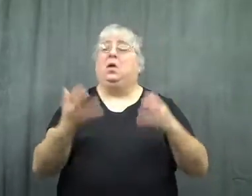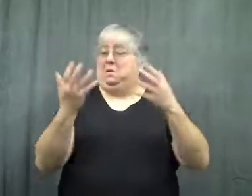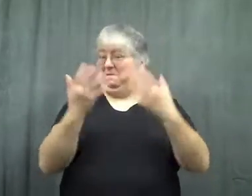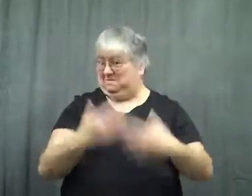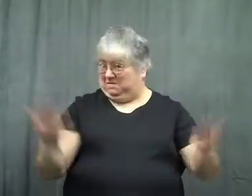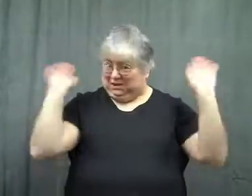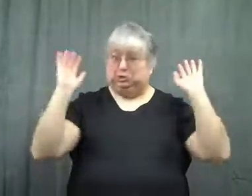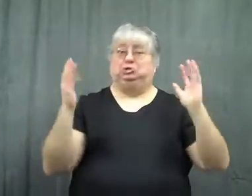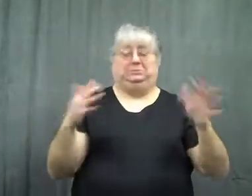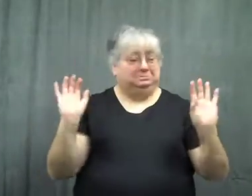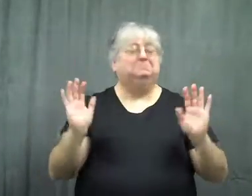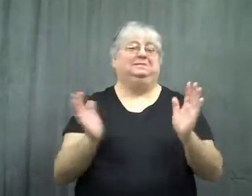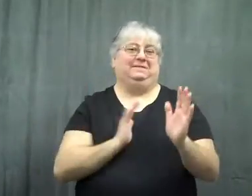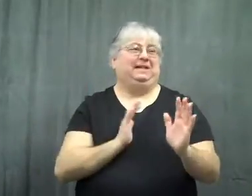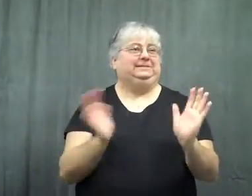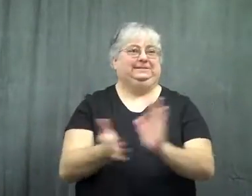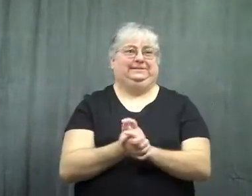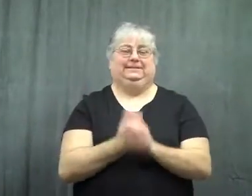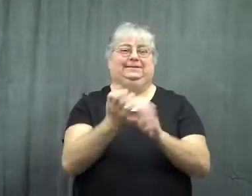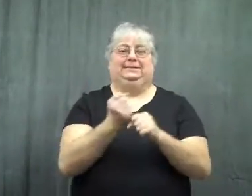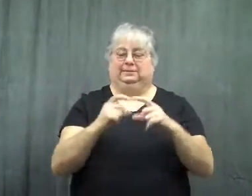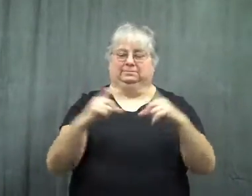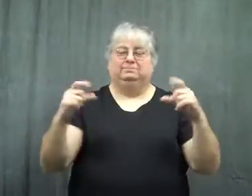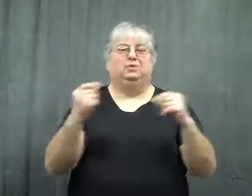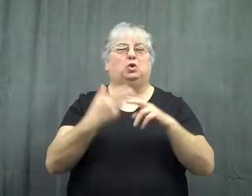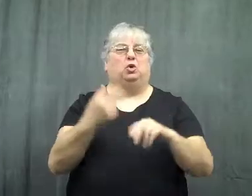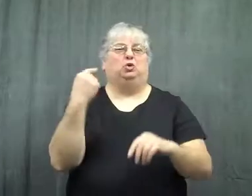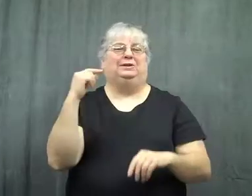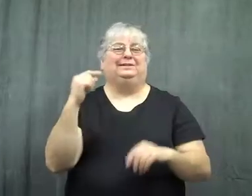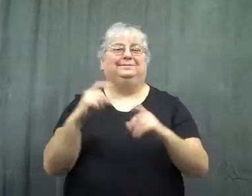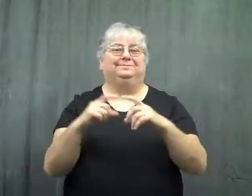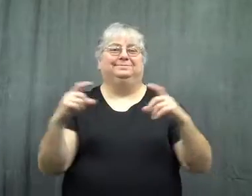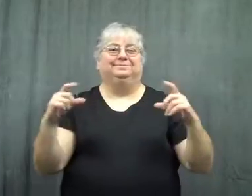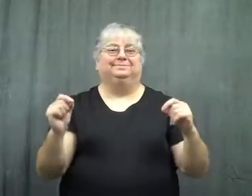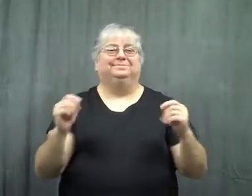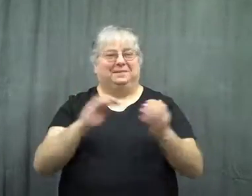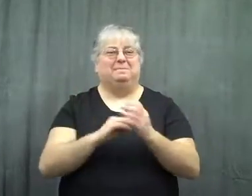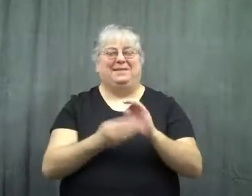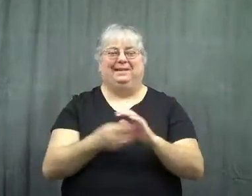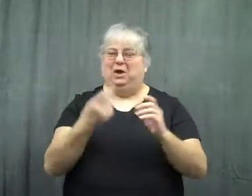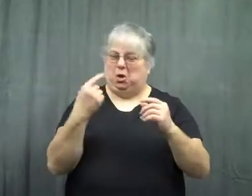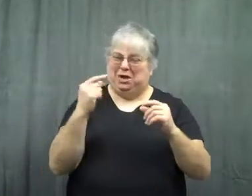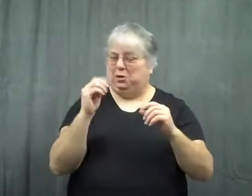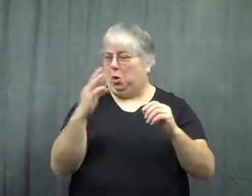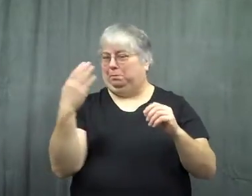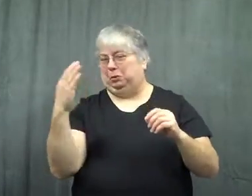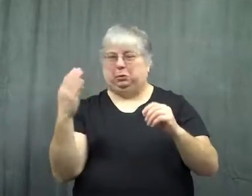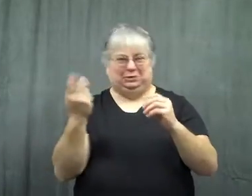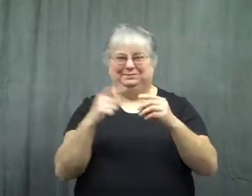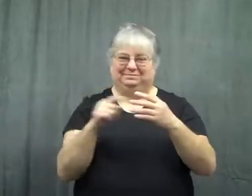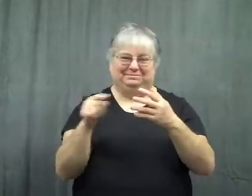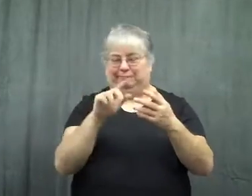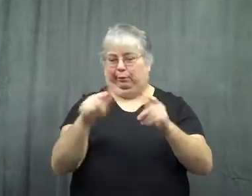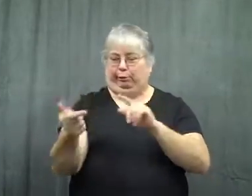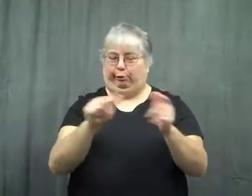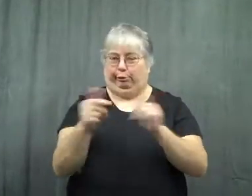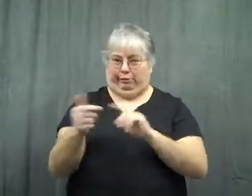After it was over, we were getting our green cards, green or blue, it alternated.